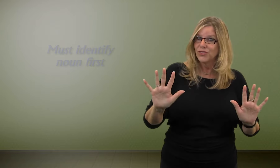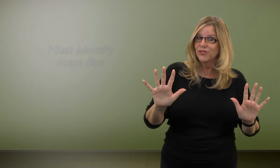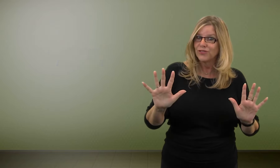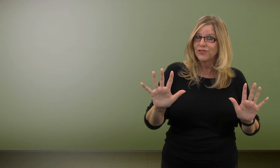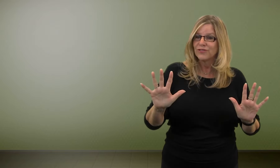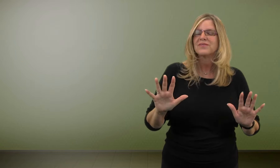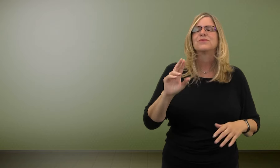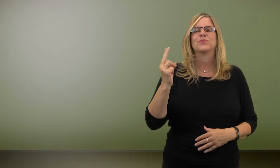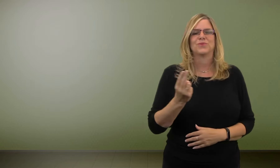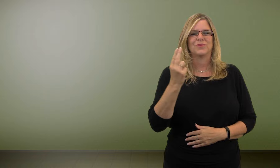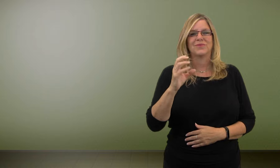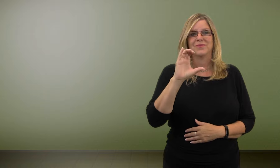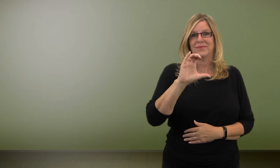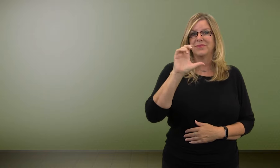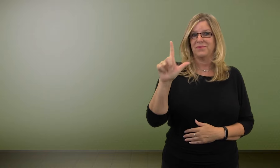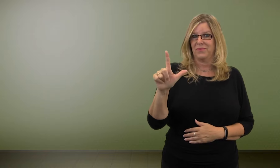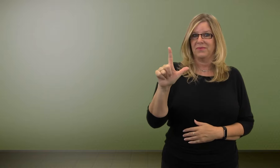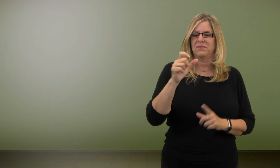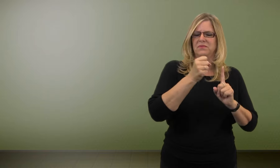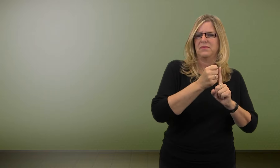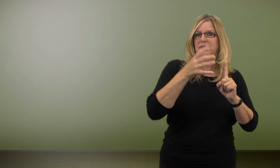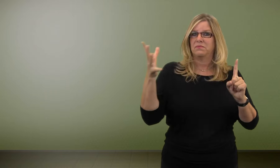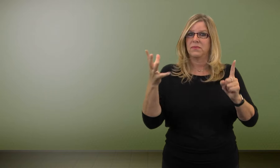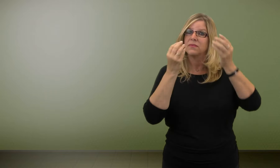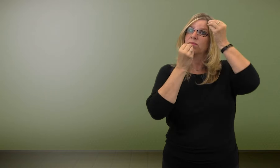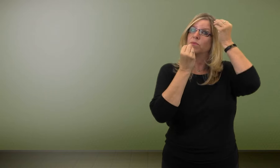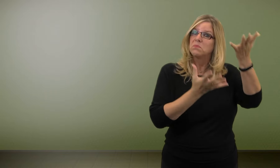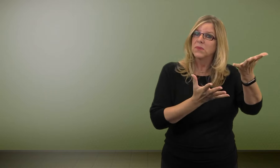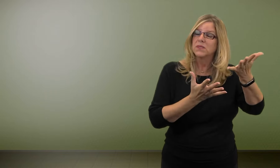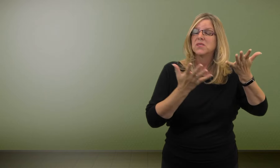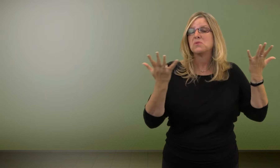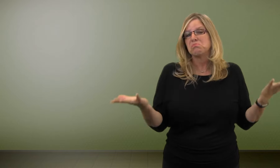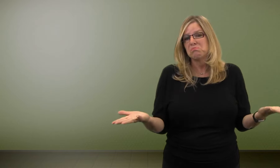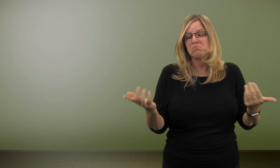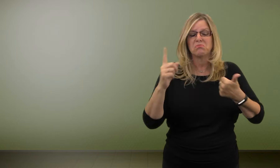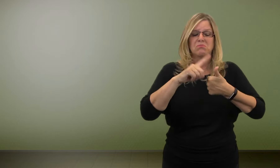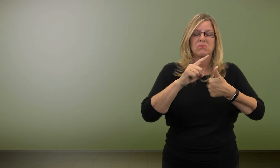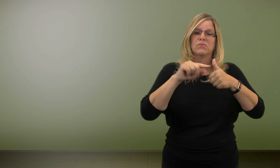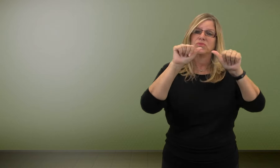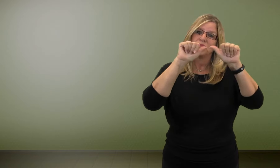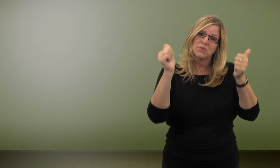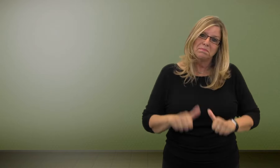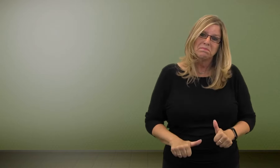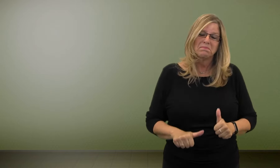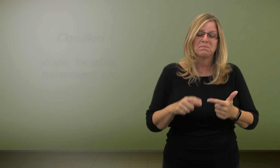and once you've done that you can incorporate classifiers to expand upon the information you want to share.